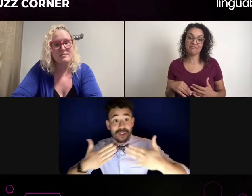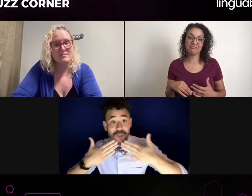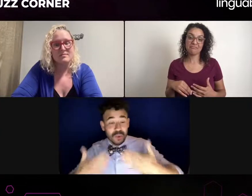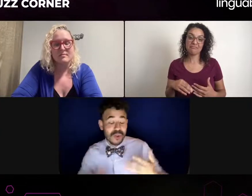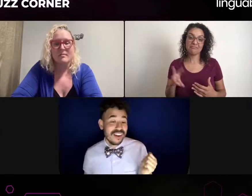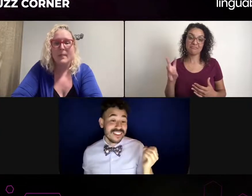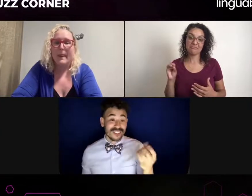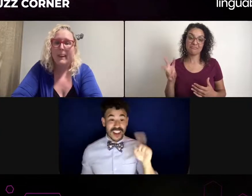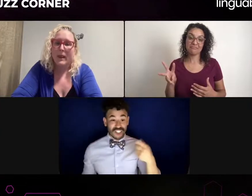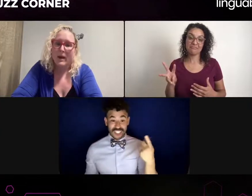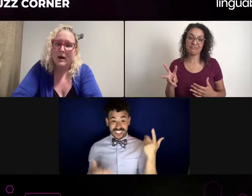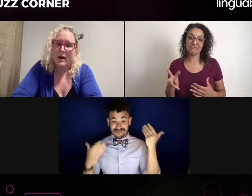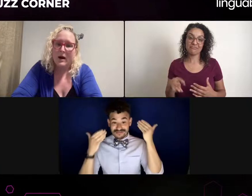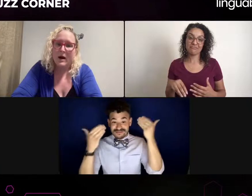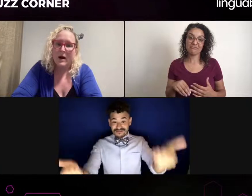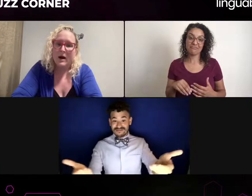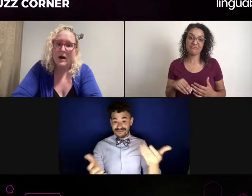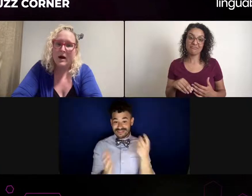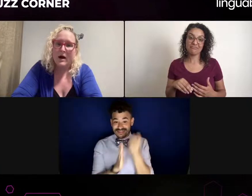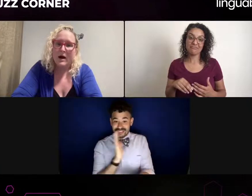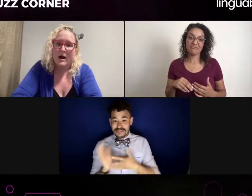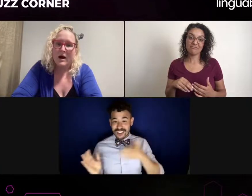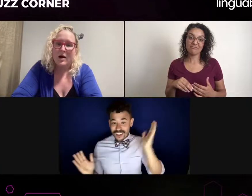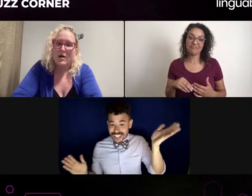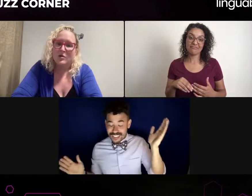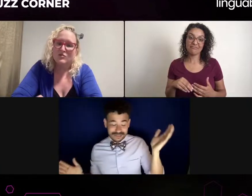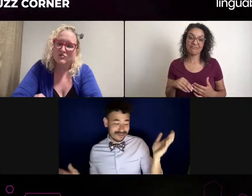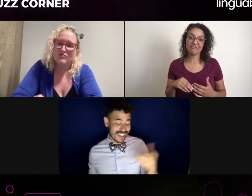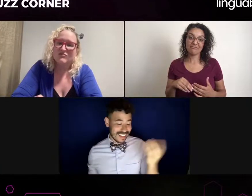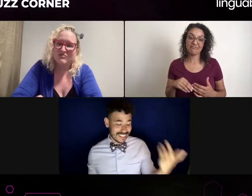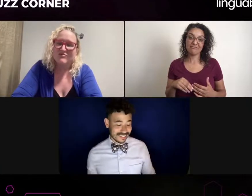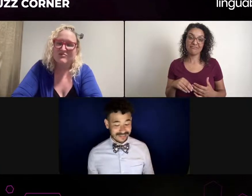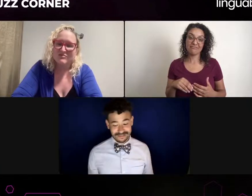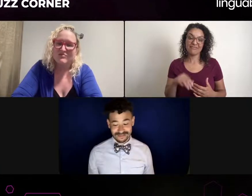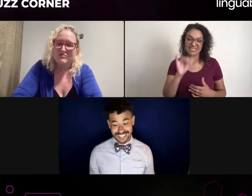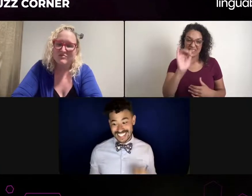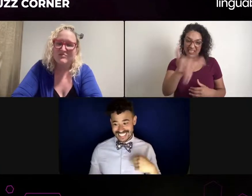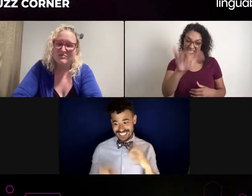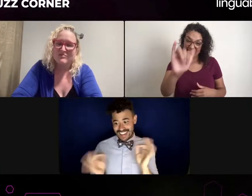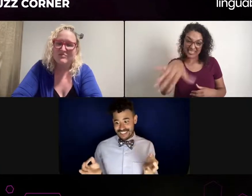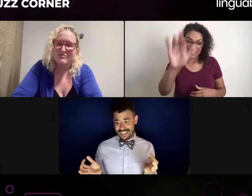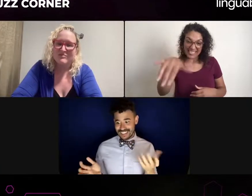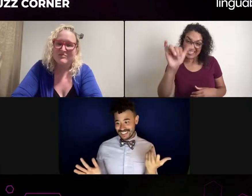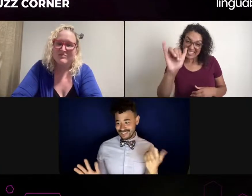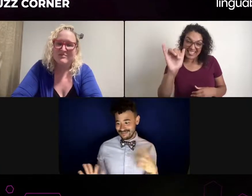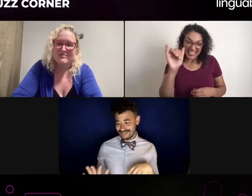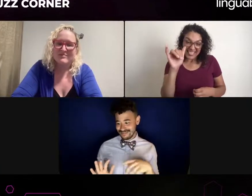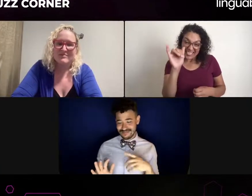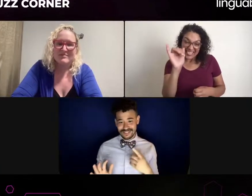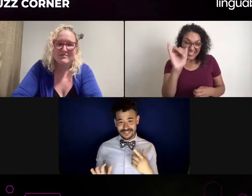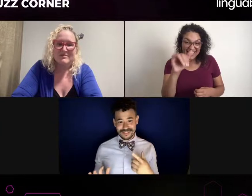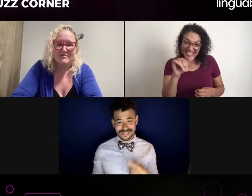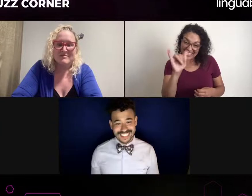That's how people network and they get opportunities to move up in employment or acting in a role.